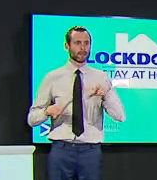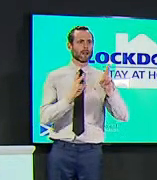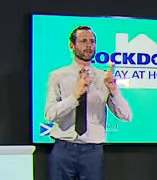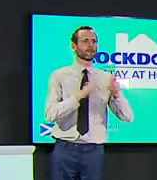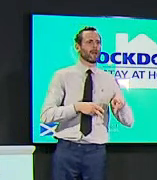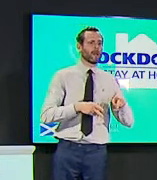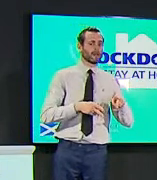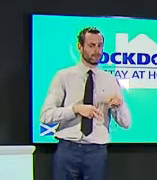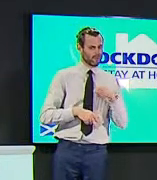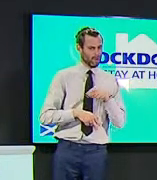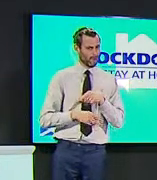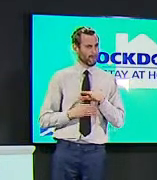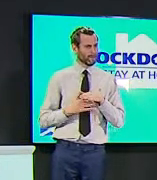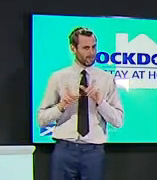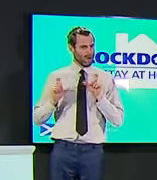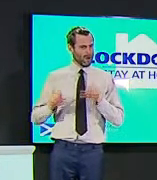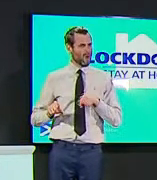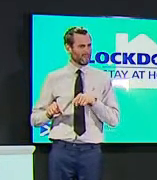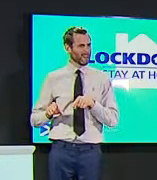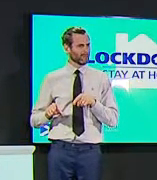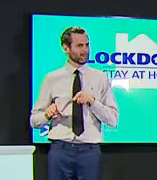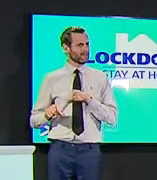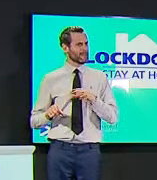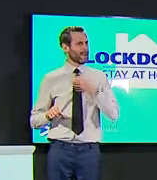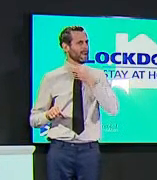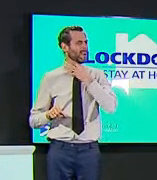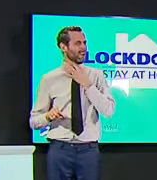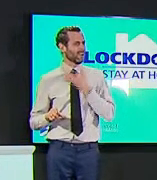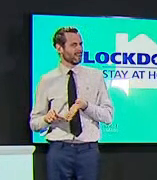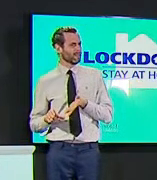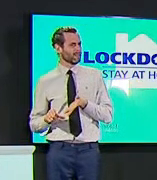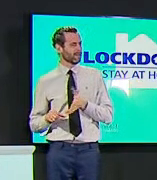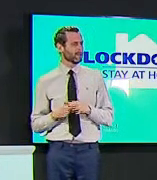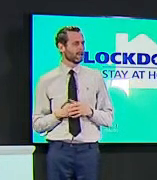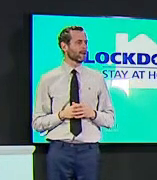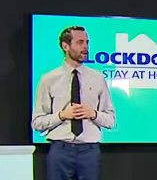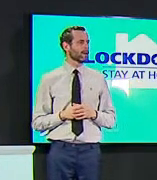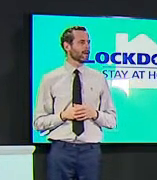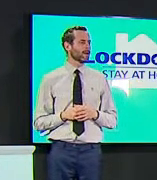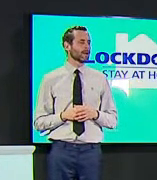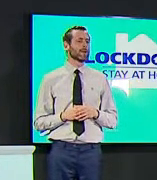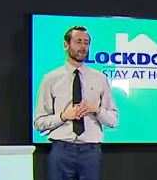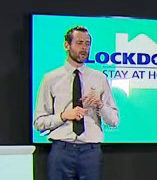the vaccines and i think we're going to get some more data today on health board breakdowns and